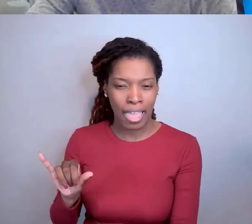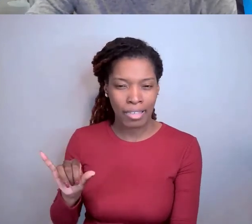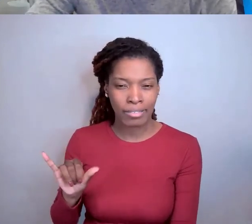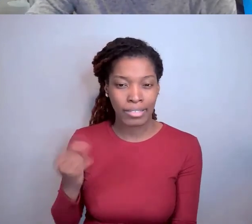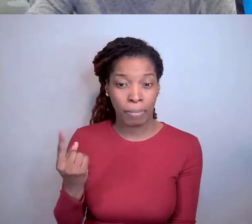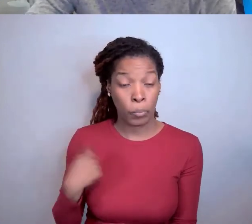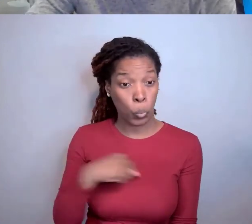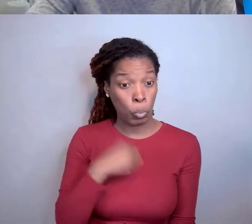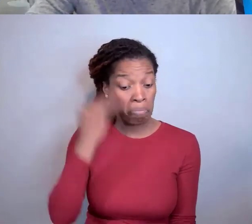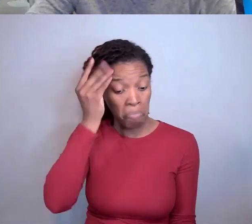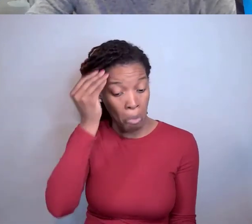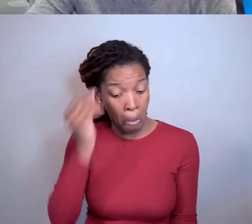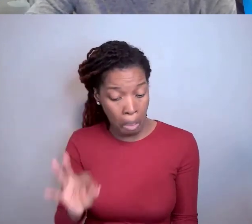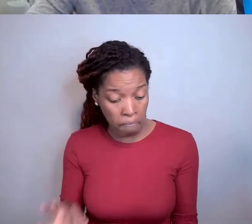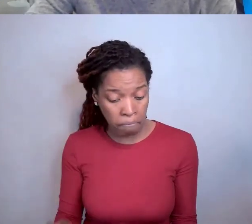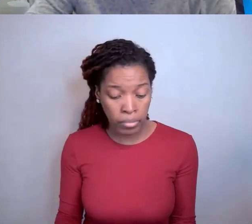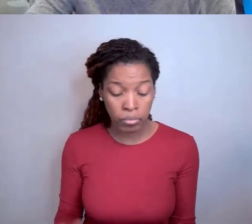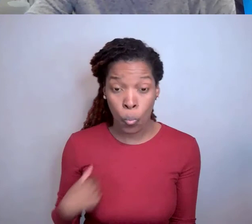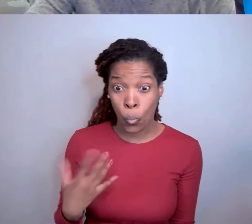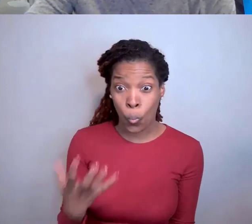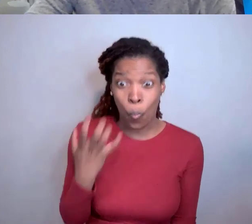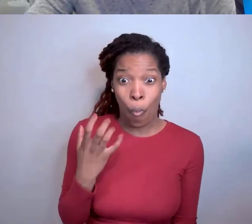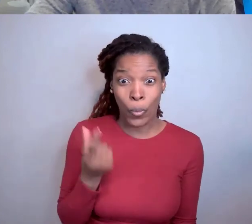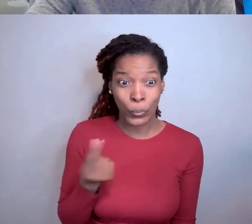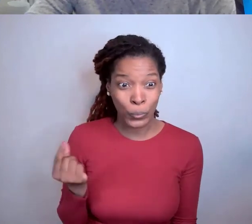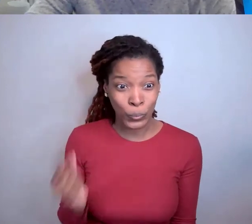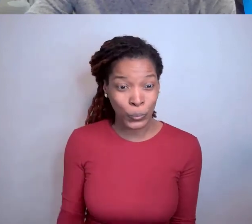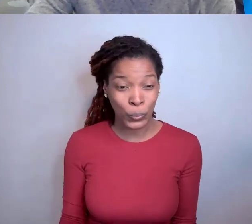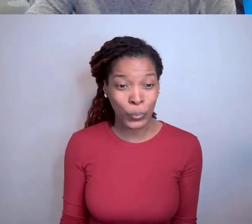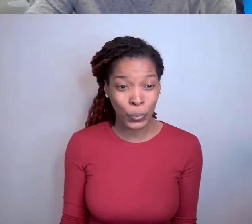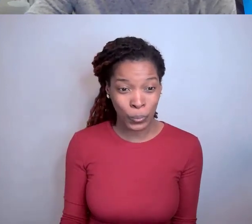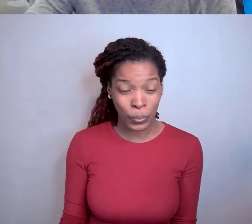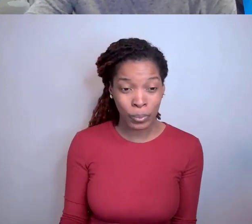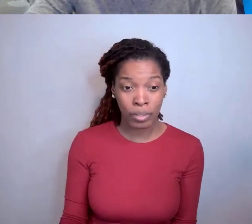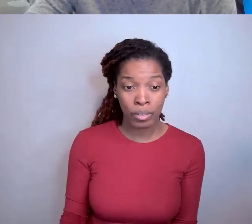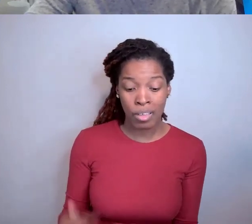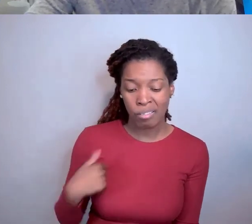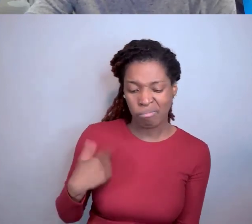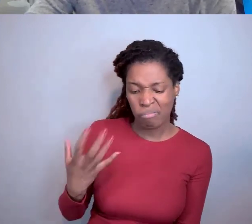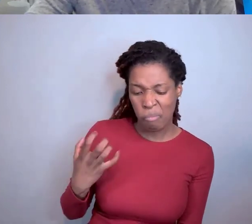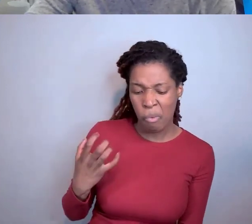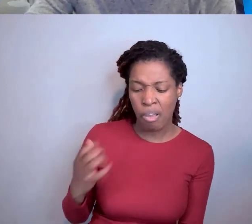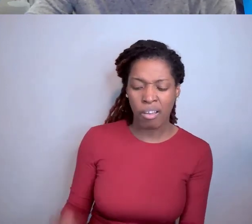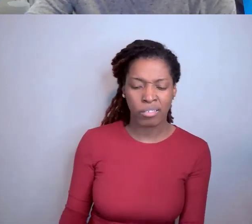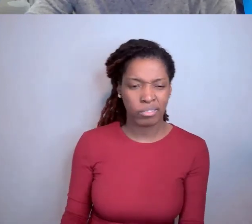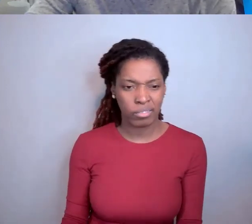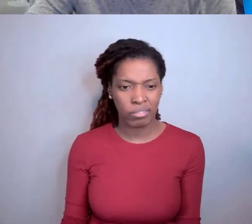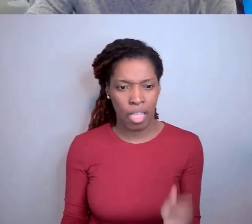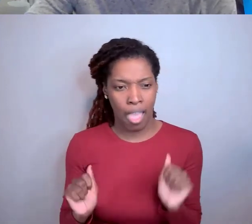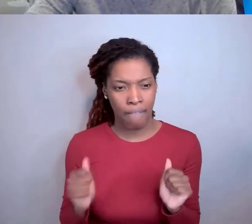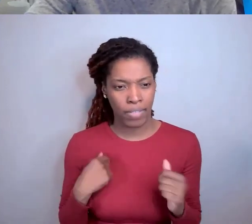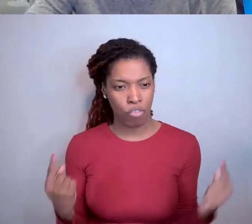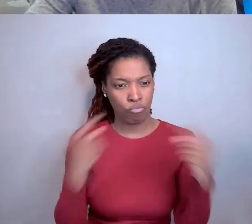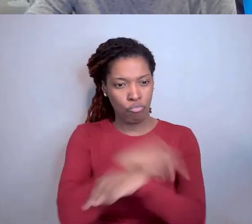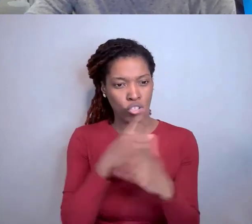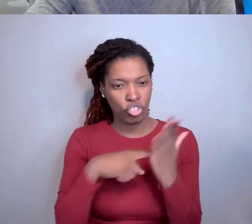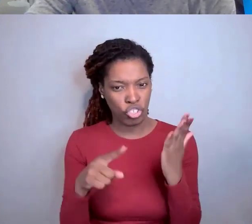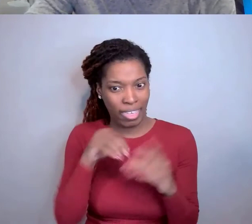and we'd love to have, so that we would be able to really have that cross-check in there. You know, that the ...